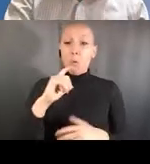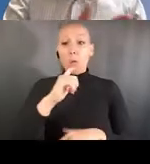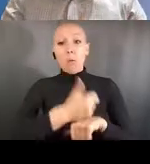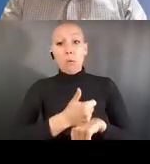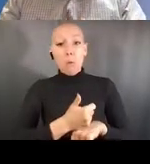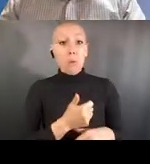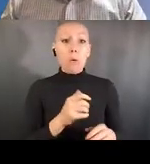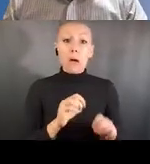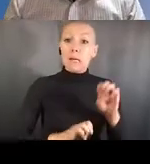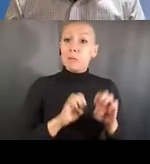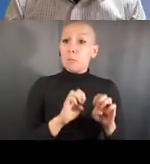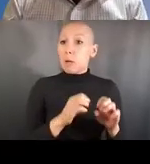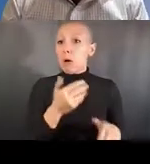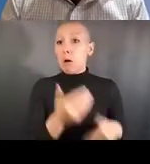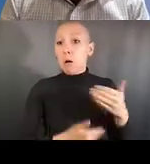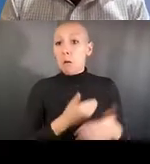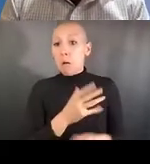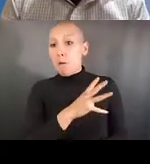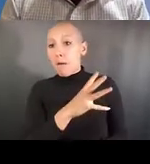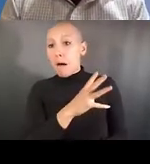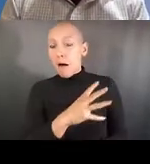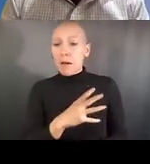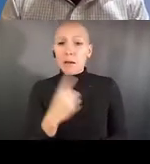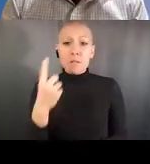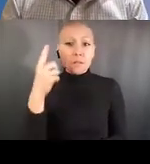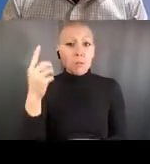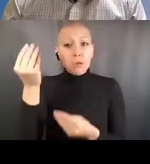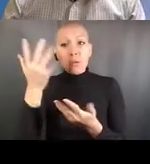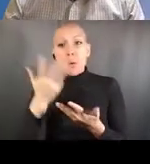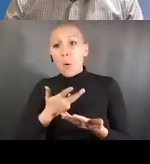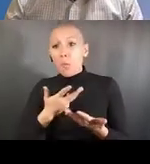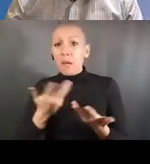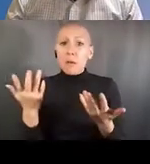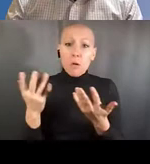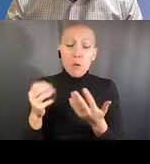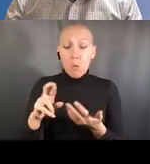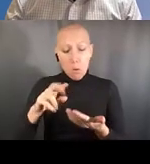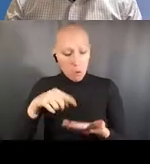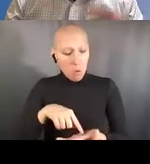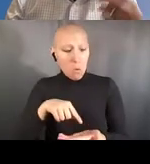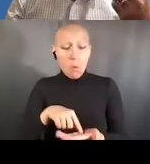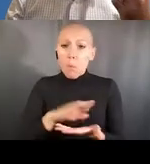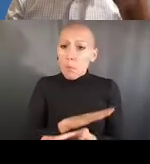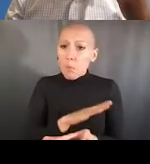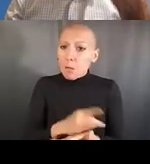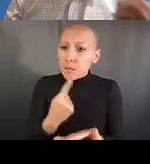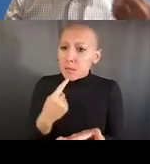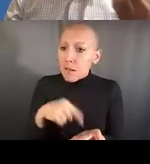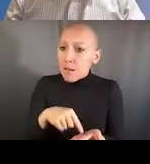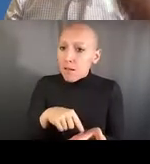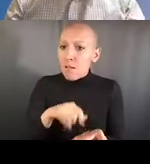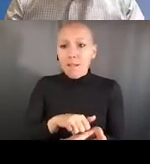and the institutions are taking this seriously and doing some really interesting things that I hope will kind of come to fruition